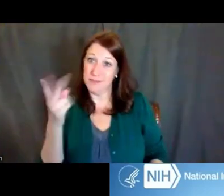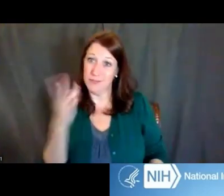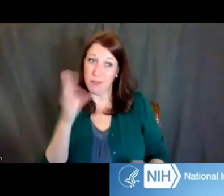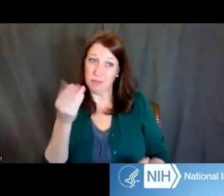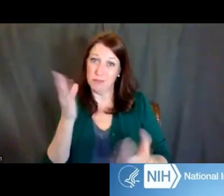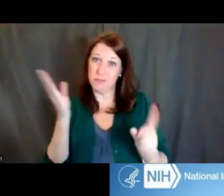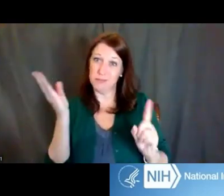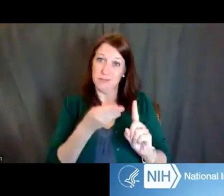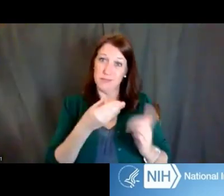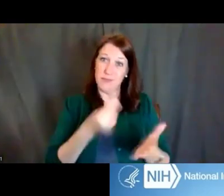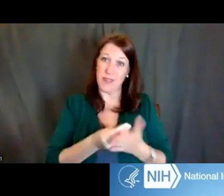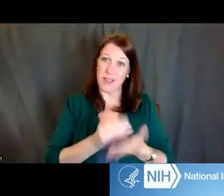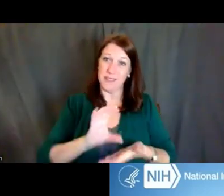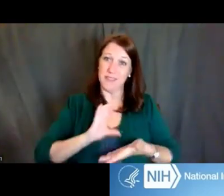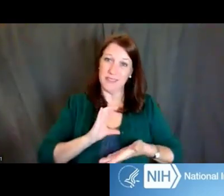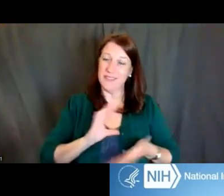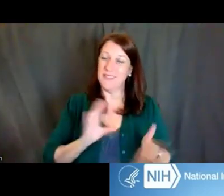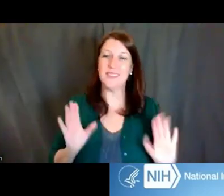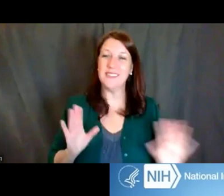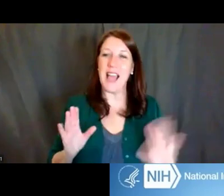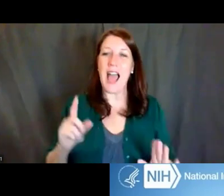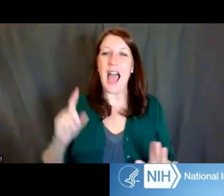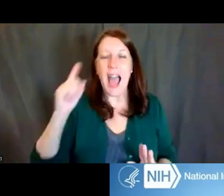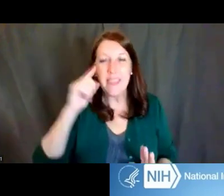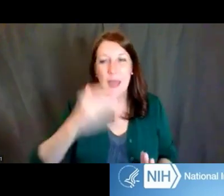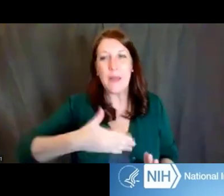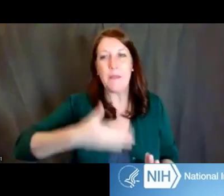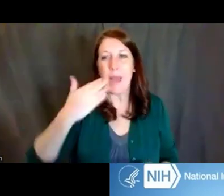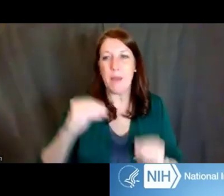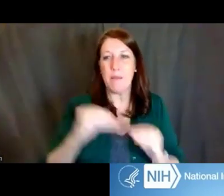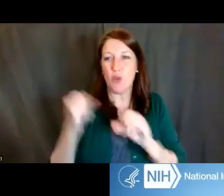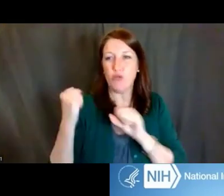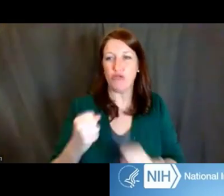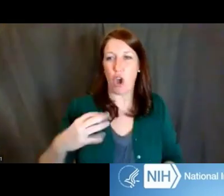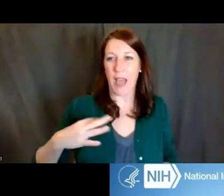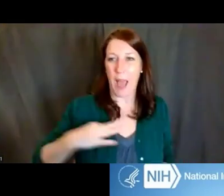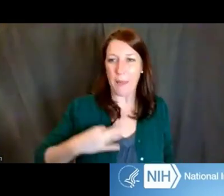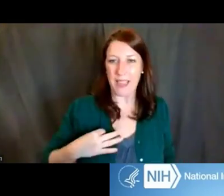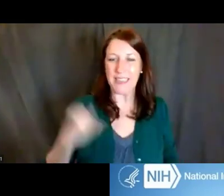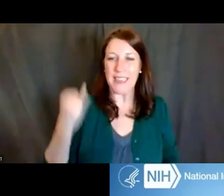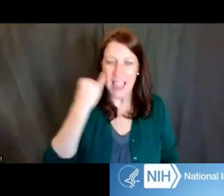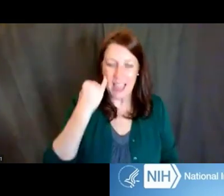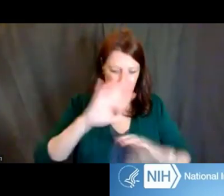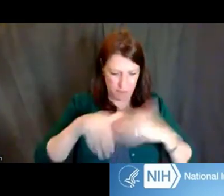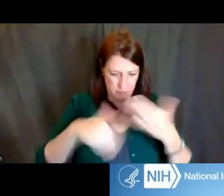are the ones where they make it make sense. Why are these people a part of your research team?